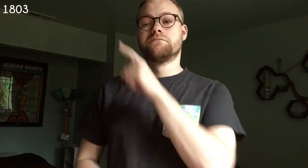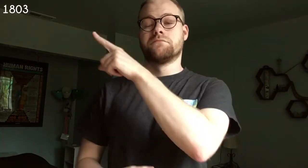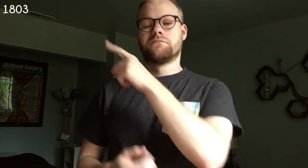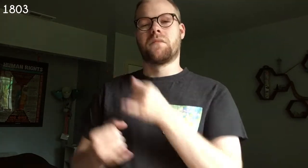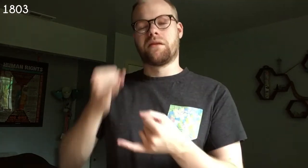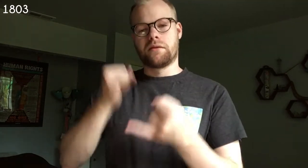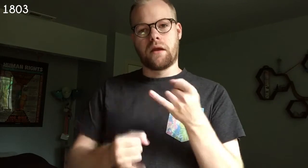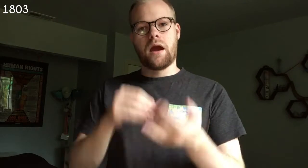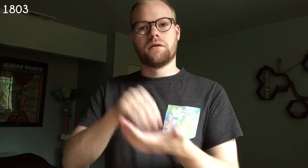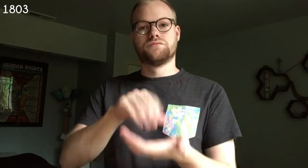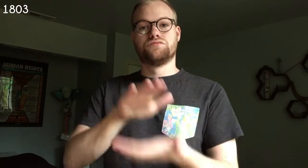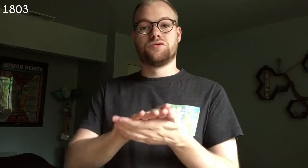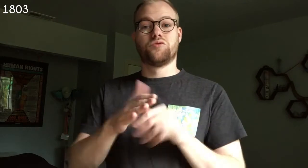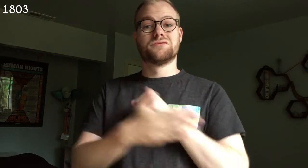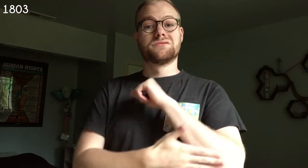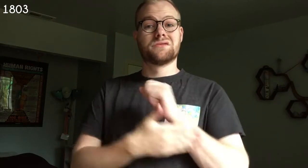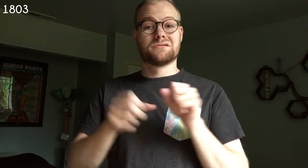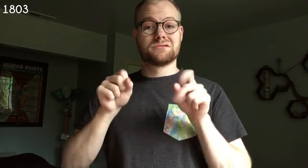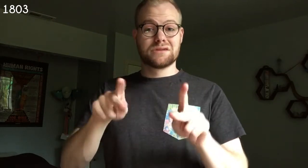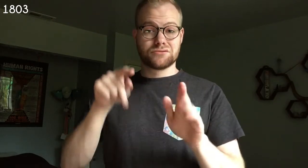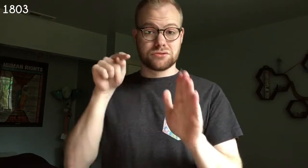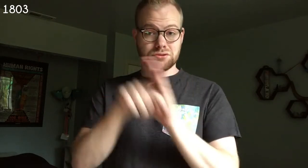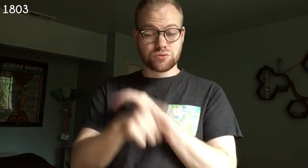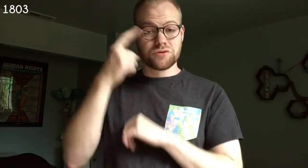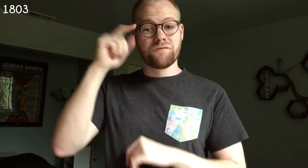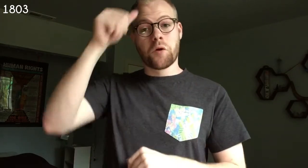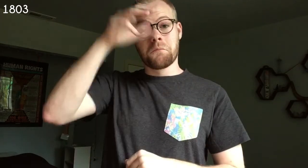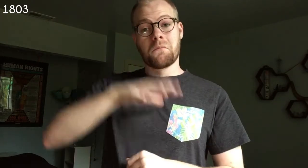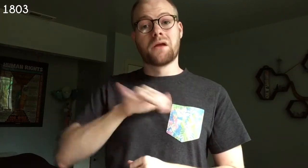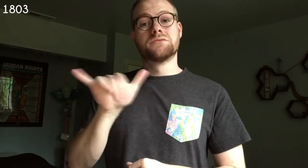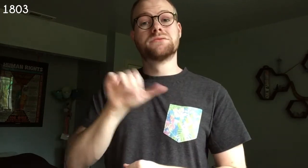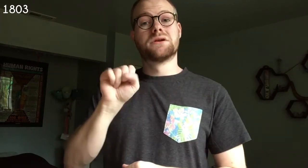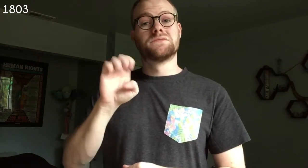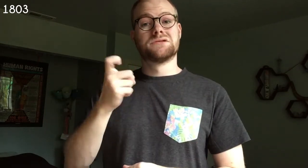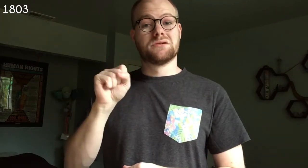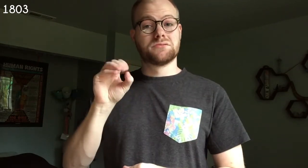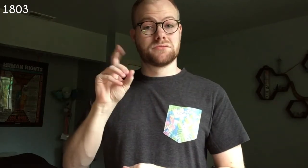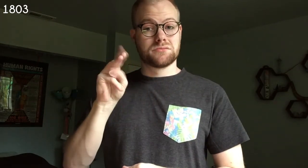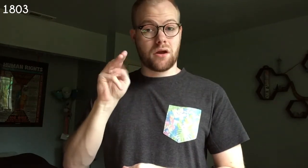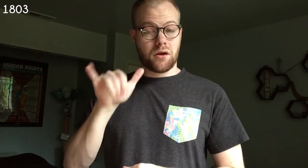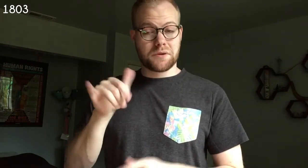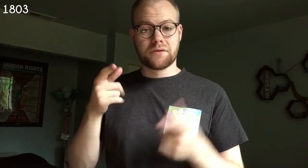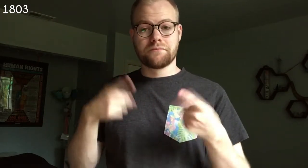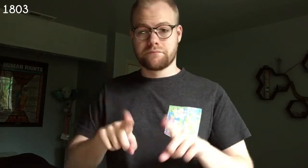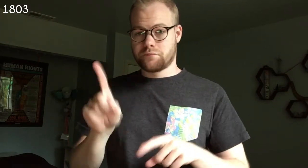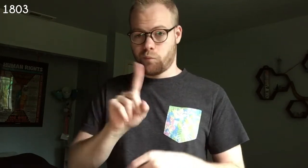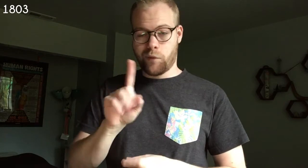1803 The last recorded state sanctioned execution for male same-sex sodomy occurs in